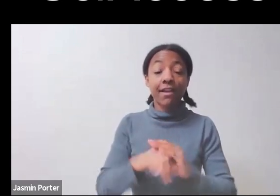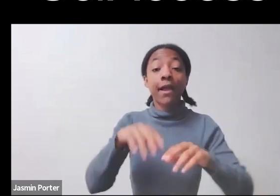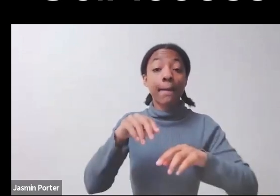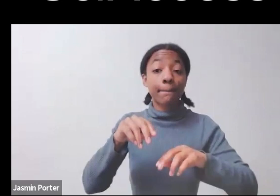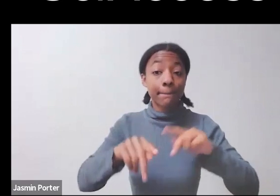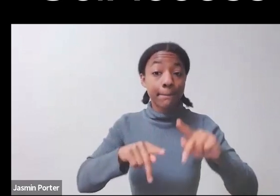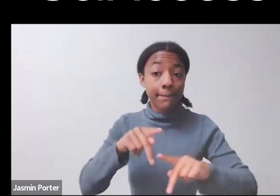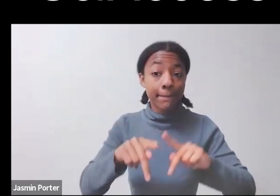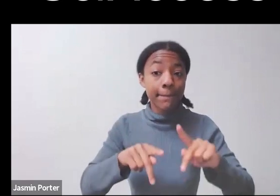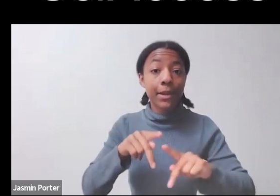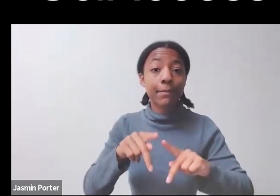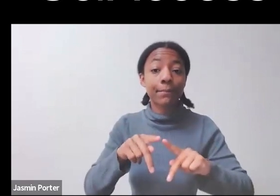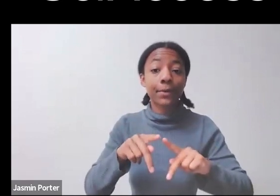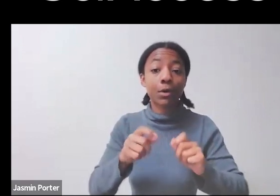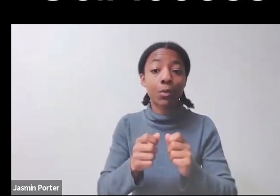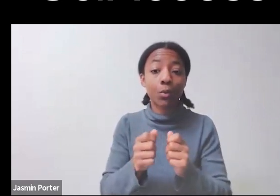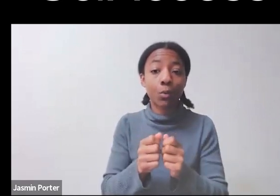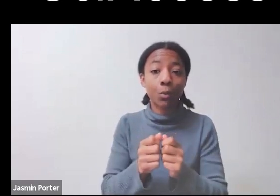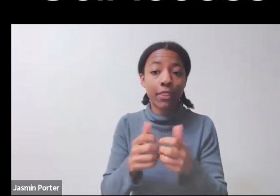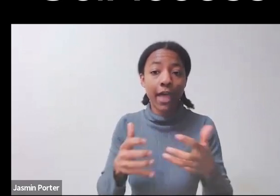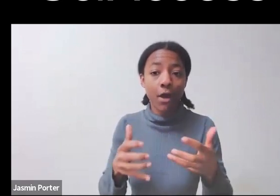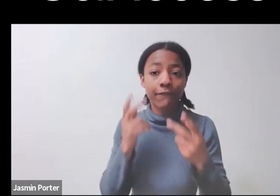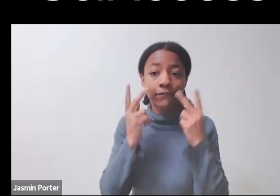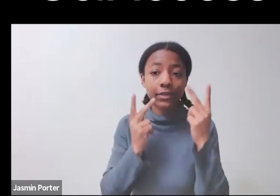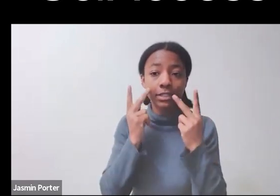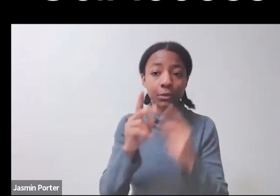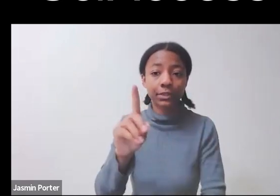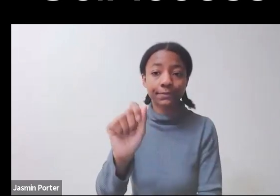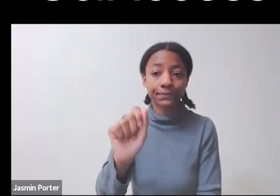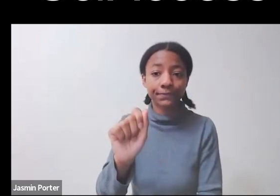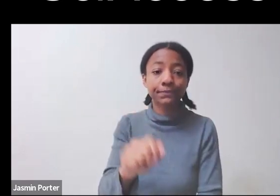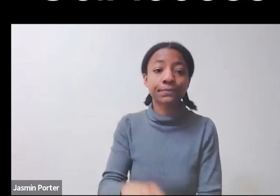Here we have an image of a variety of different kinds of people